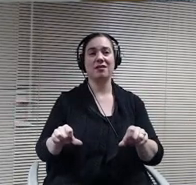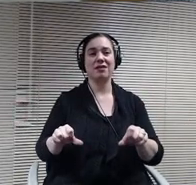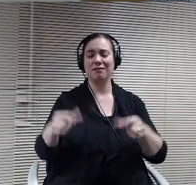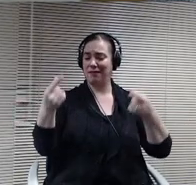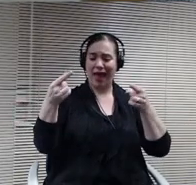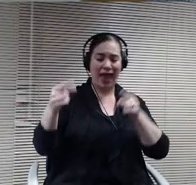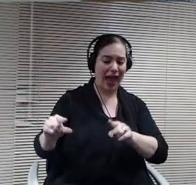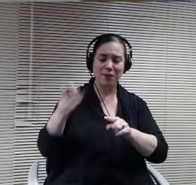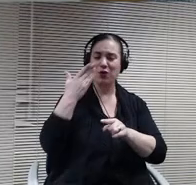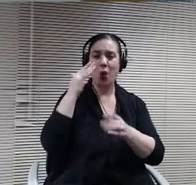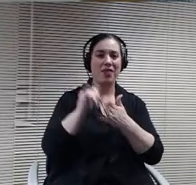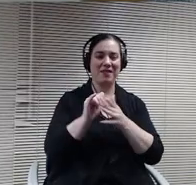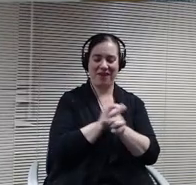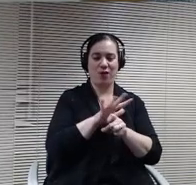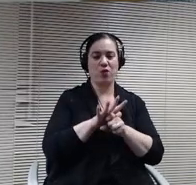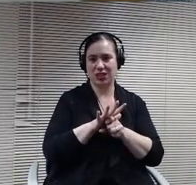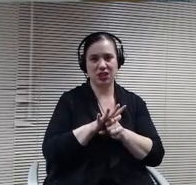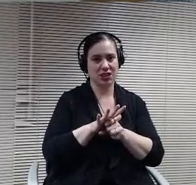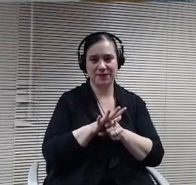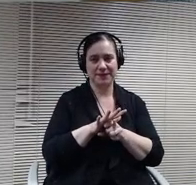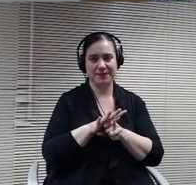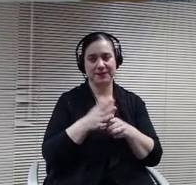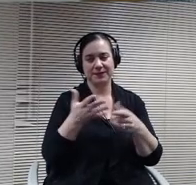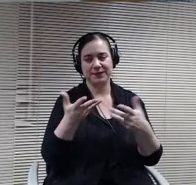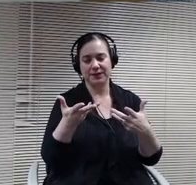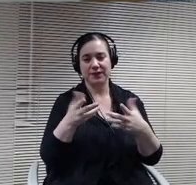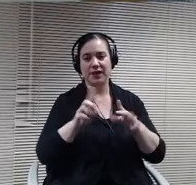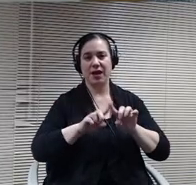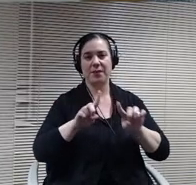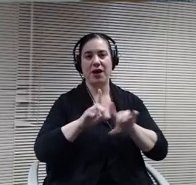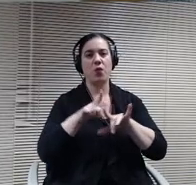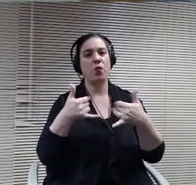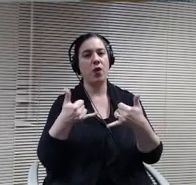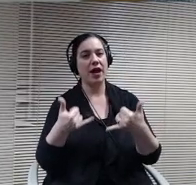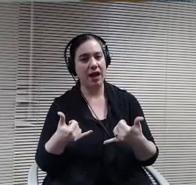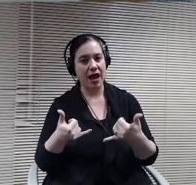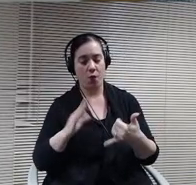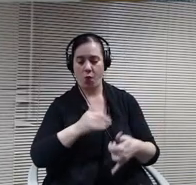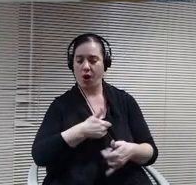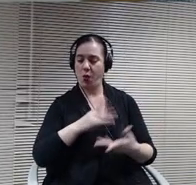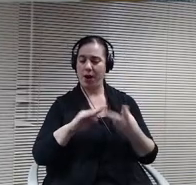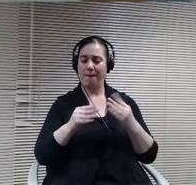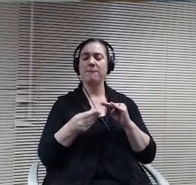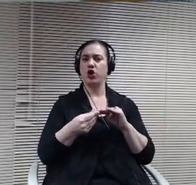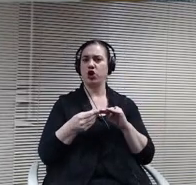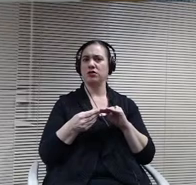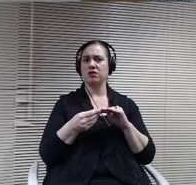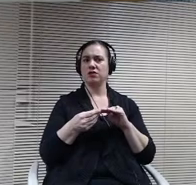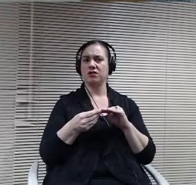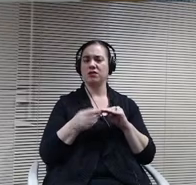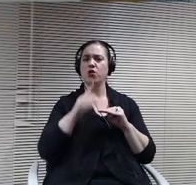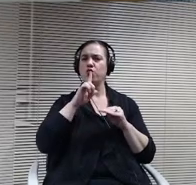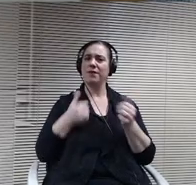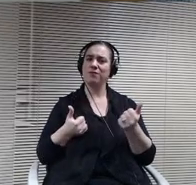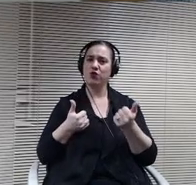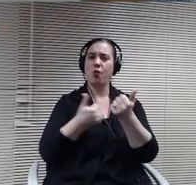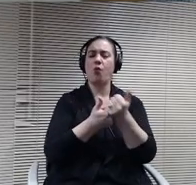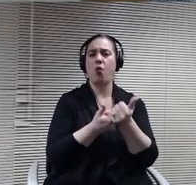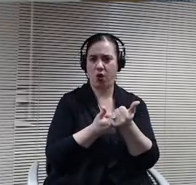But right now, our numbers are certainly supporting coming in hybrid for secondary schools so.